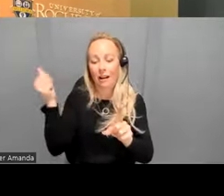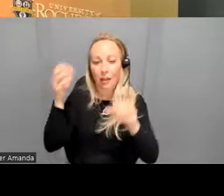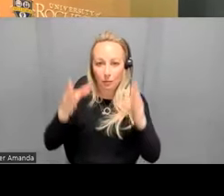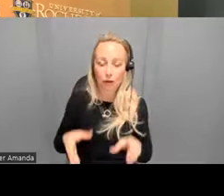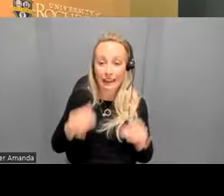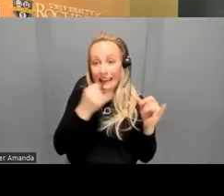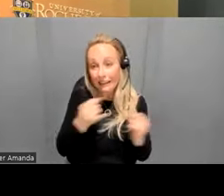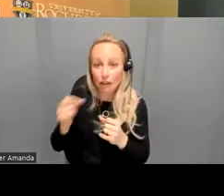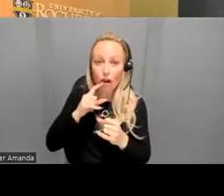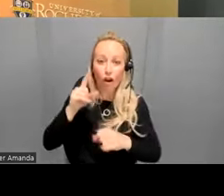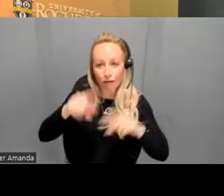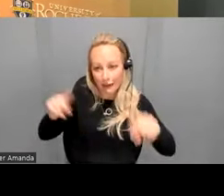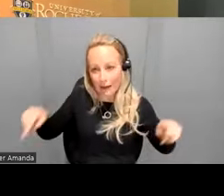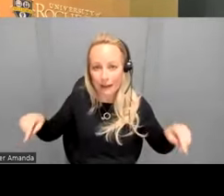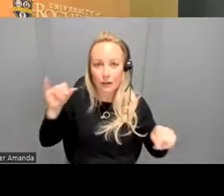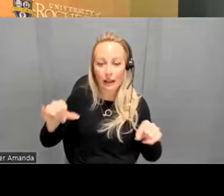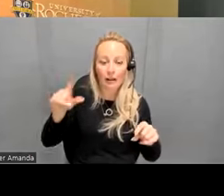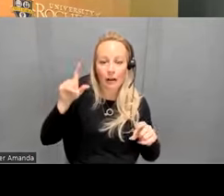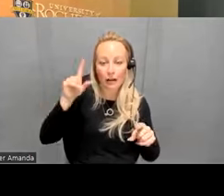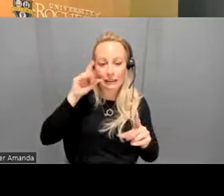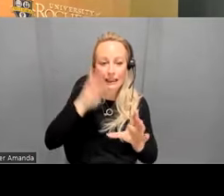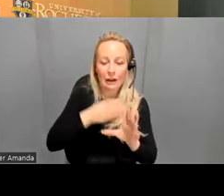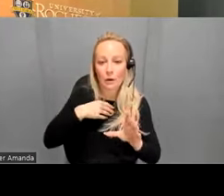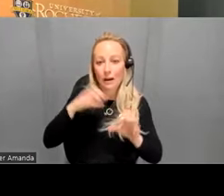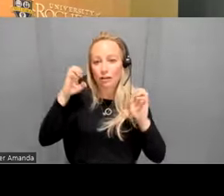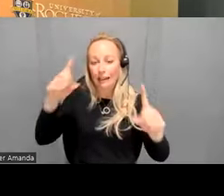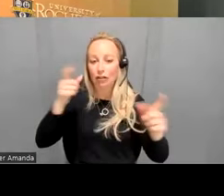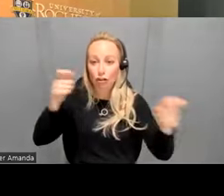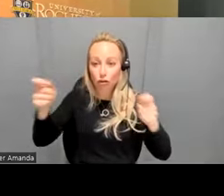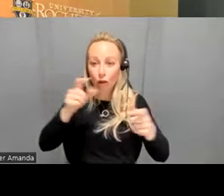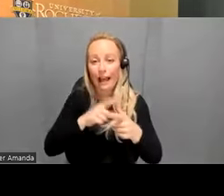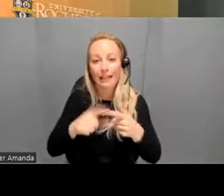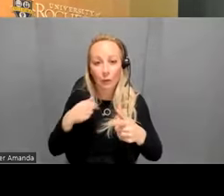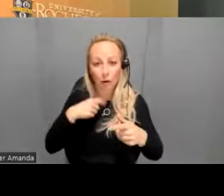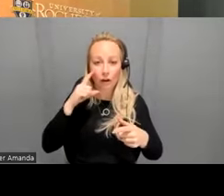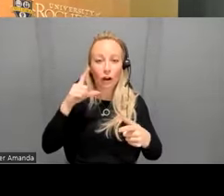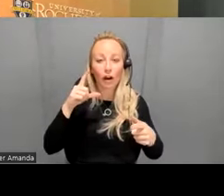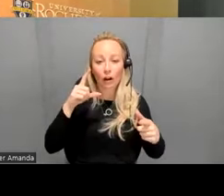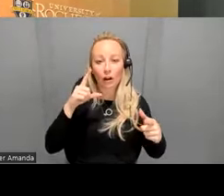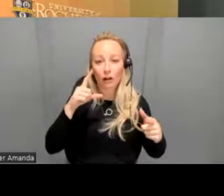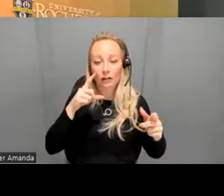randomized to that or psycho education control and then we are tracking outcomes using the same EMA